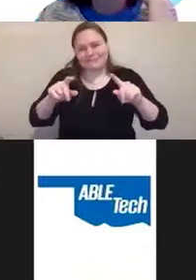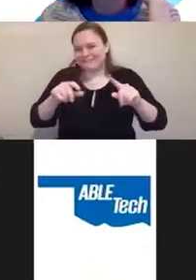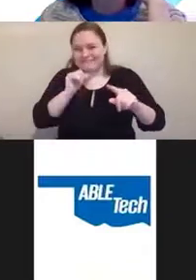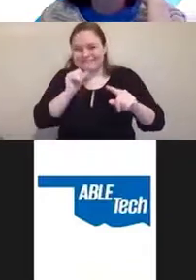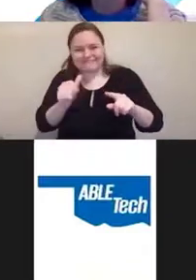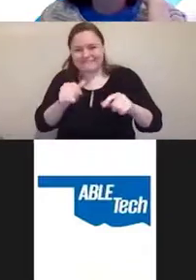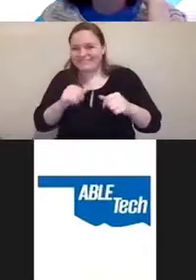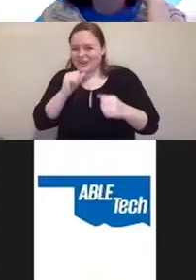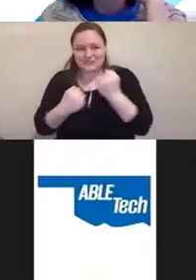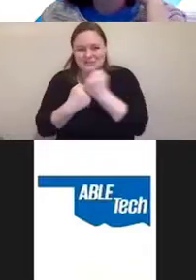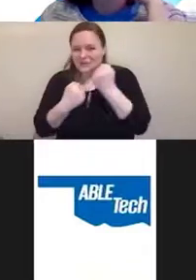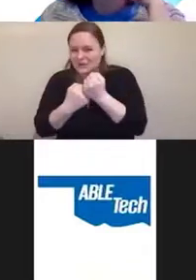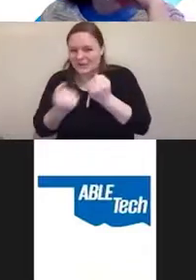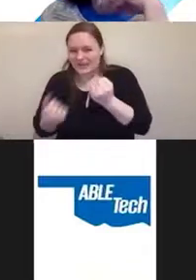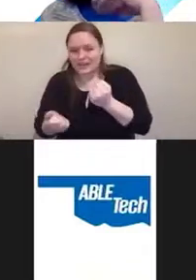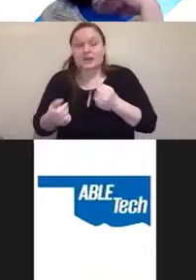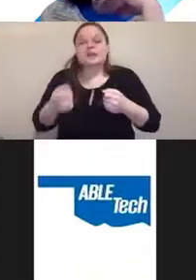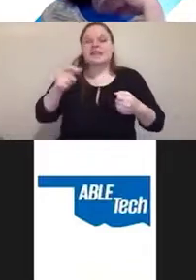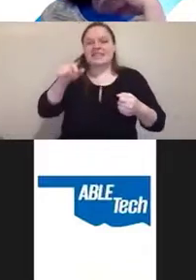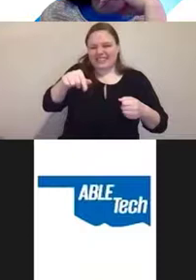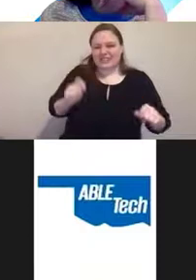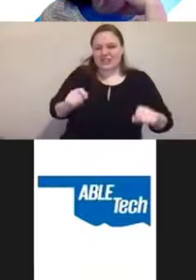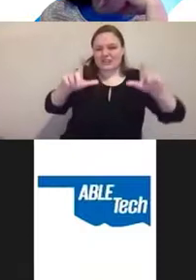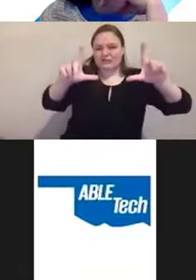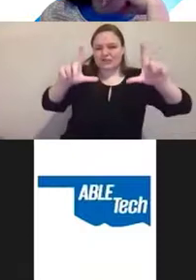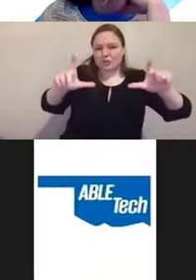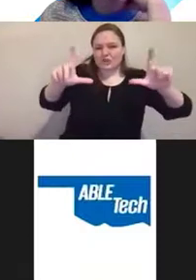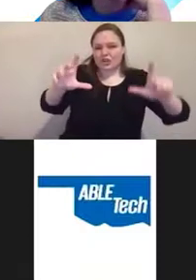in the last week from some of the overlay Websites.